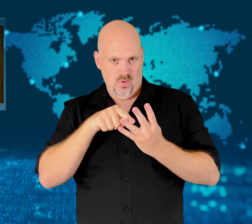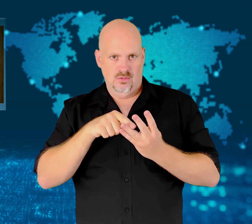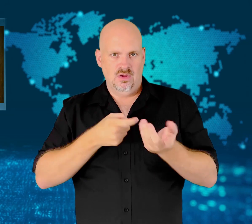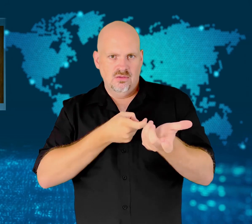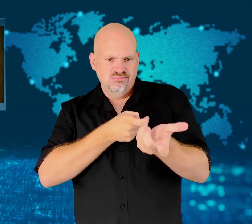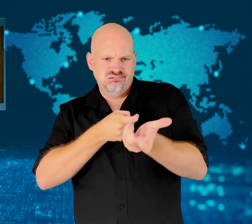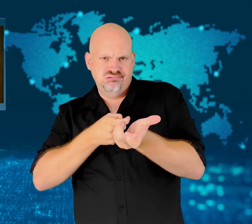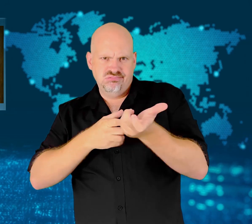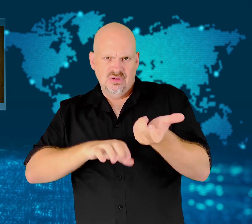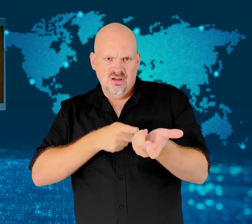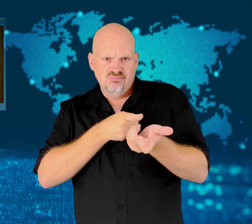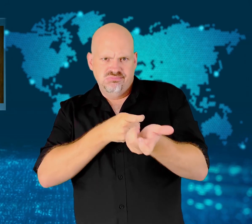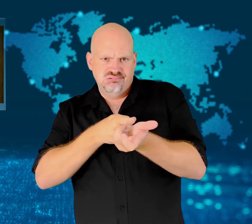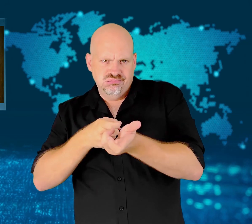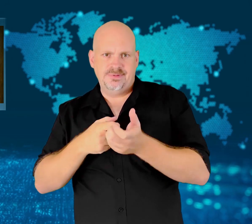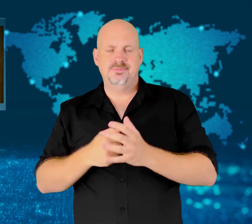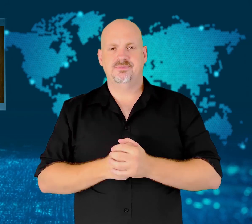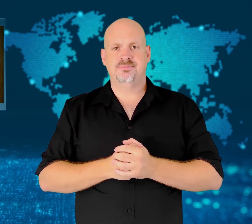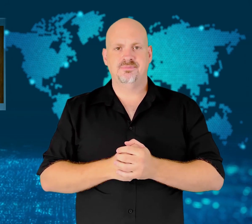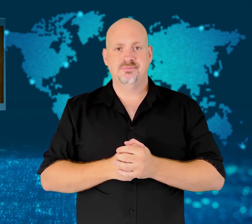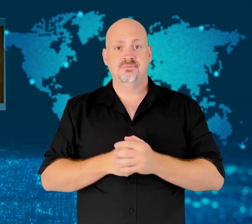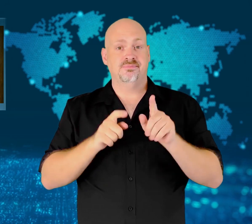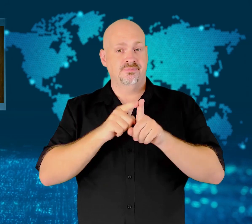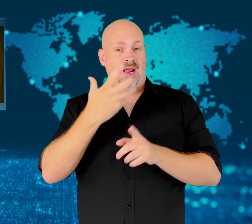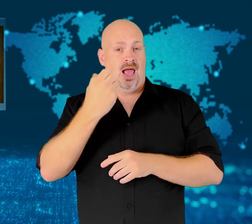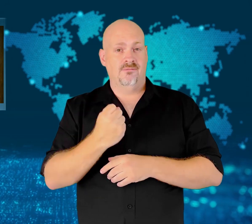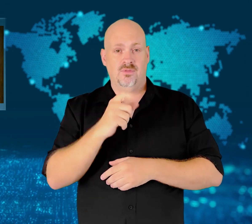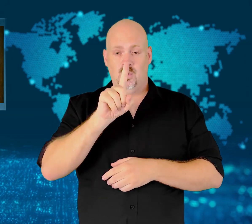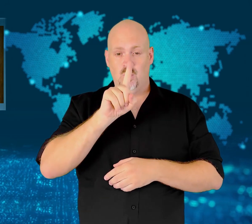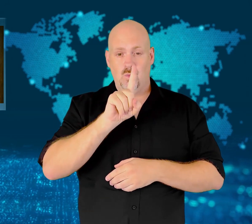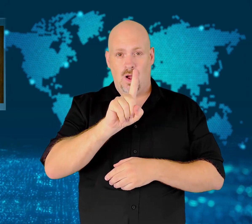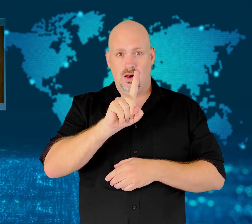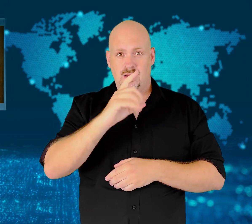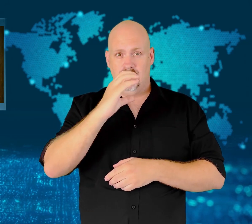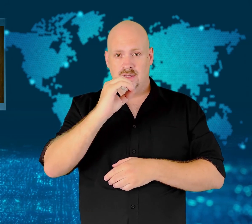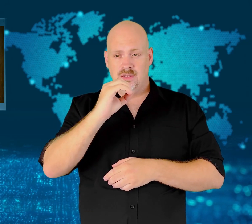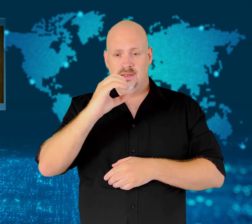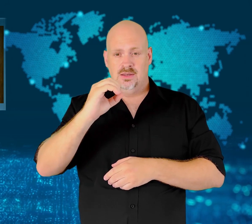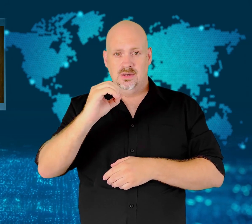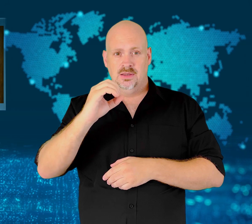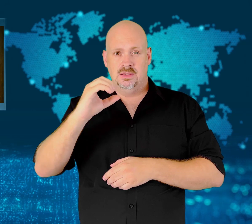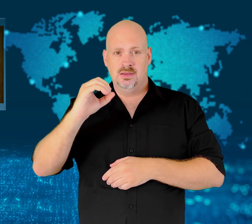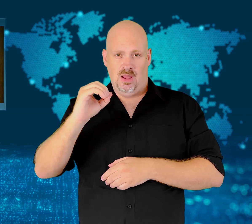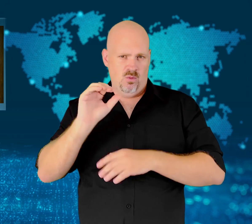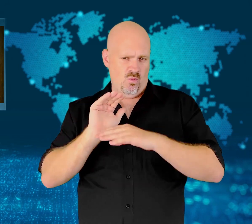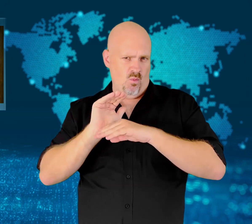An investigation showed that he had four firearms -